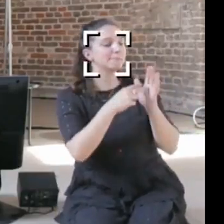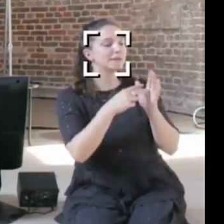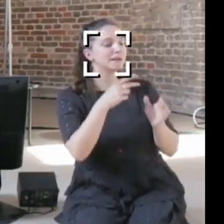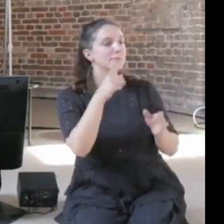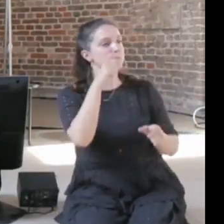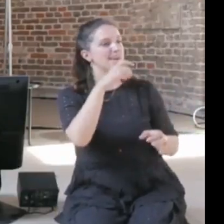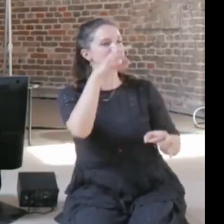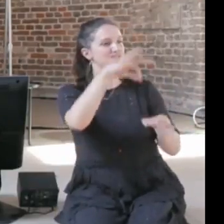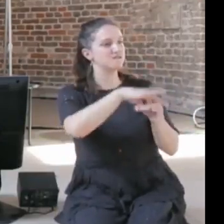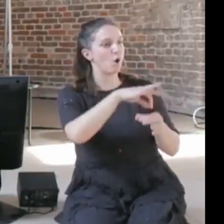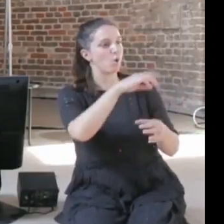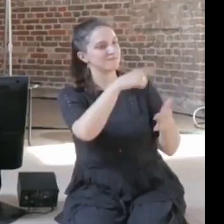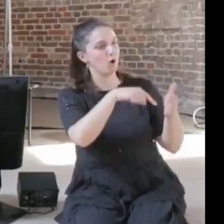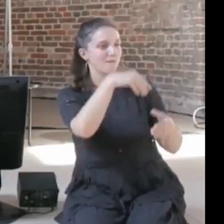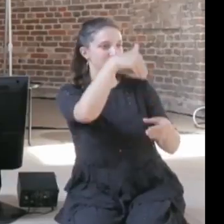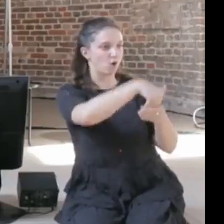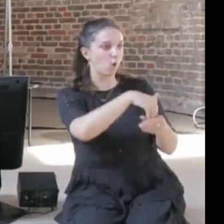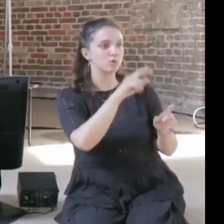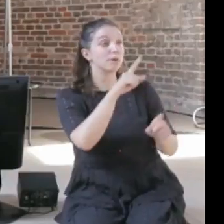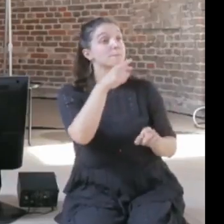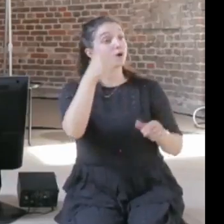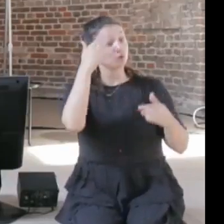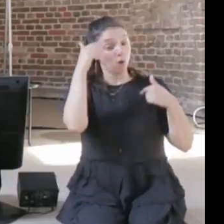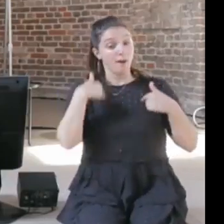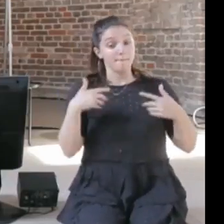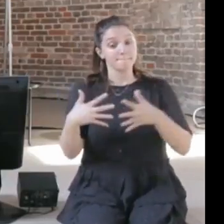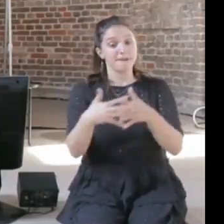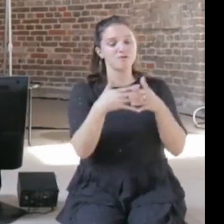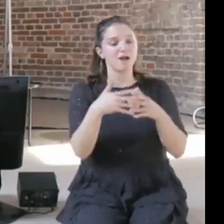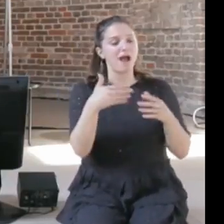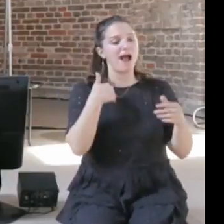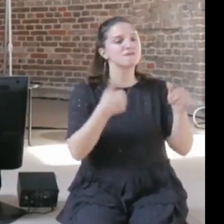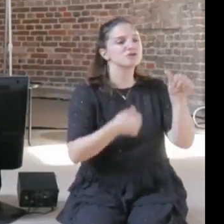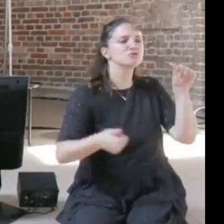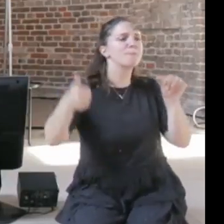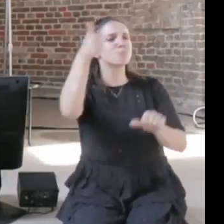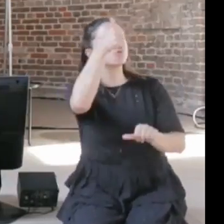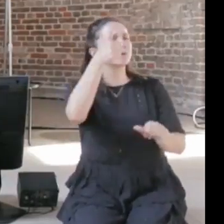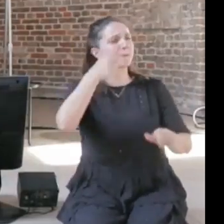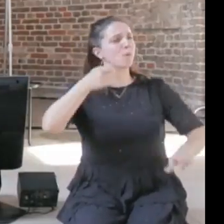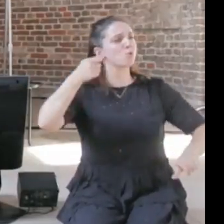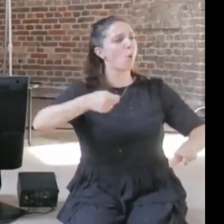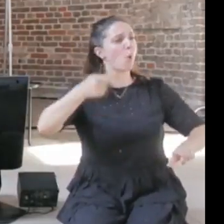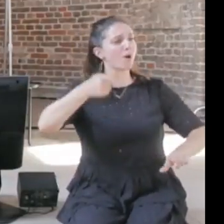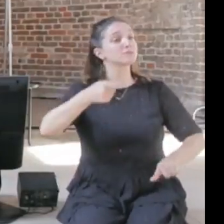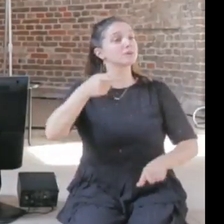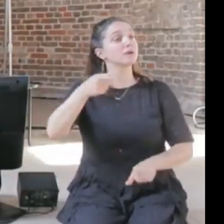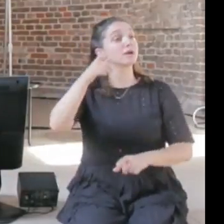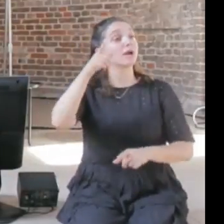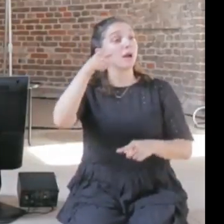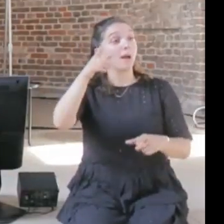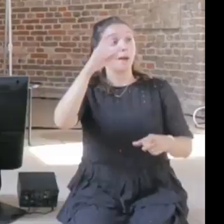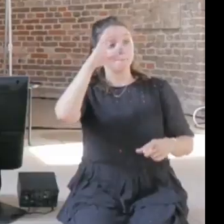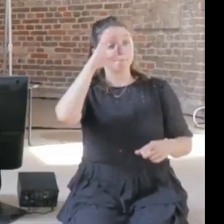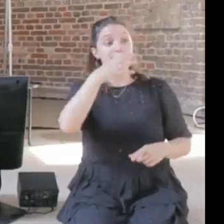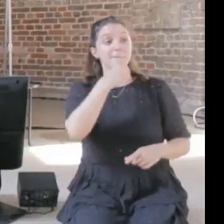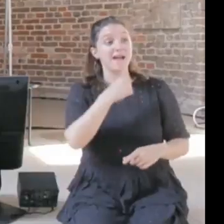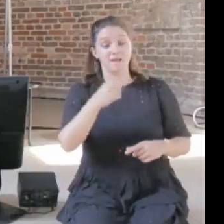the US Supreme Court a guy who just retired, he didn't use computers, he only wrote with